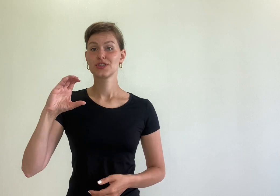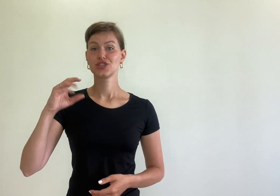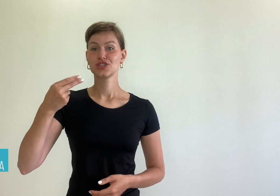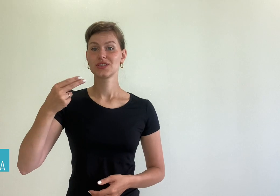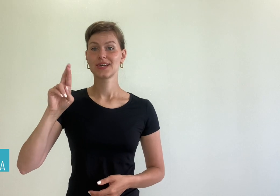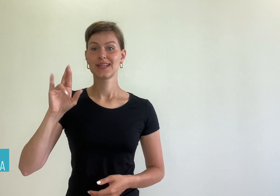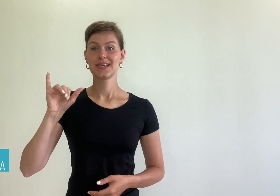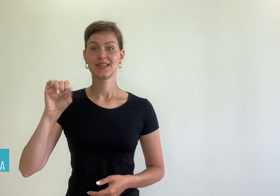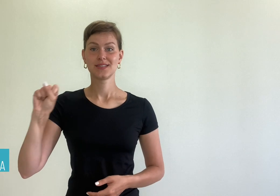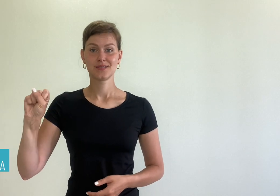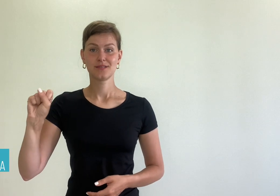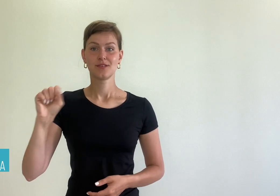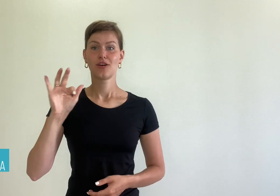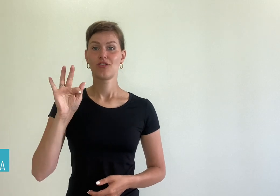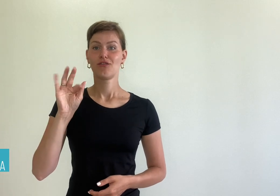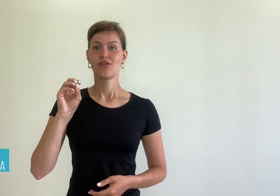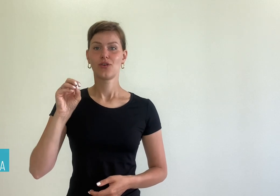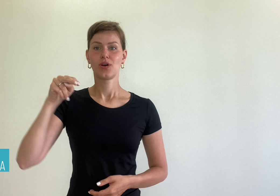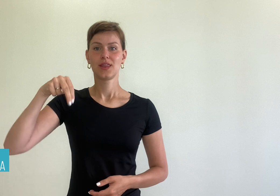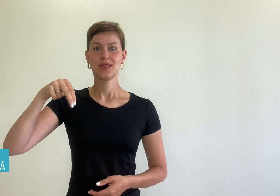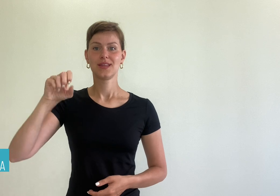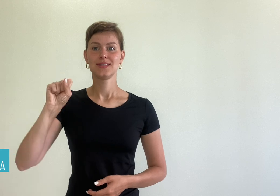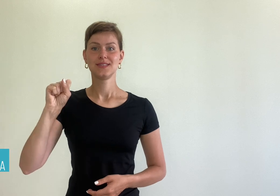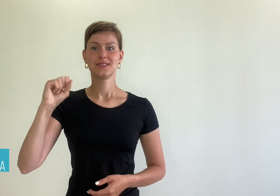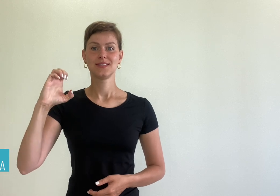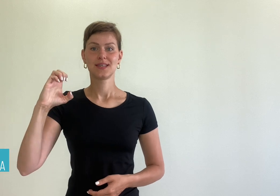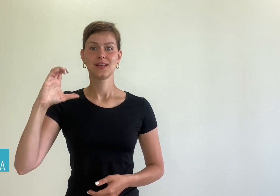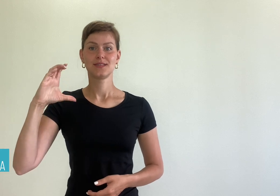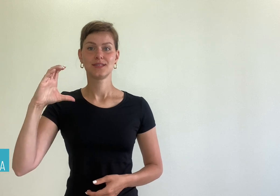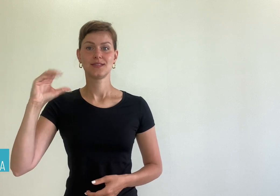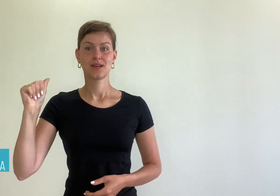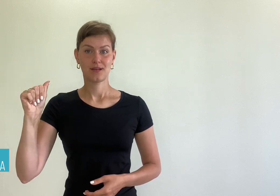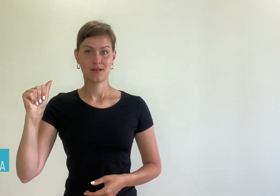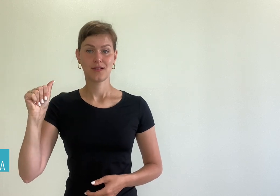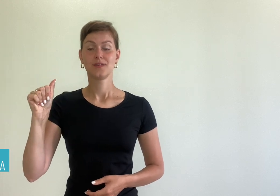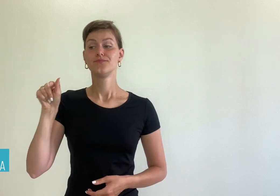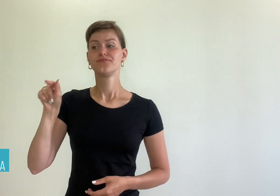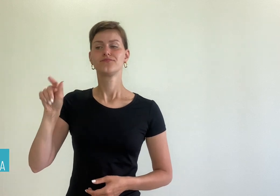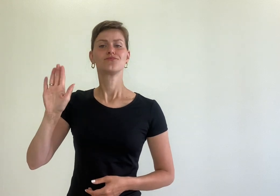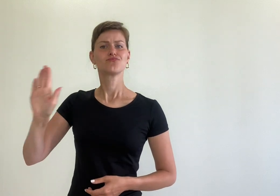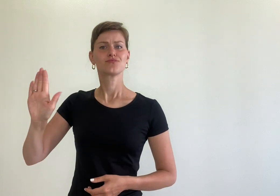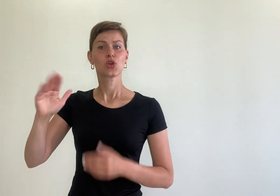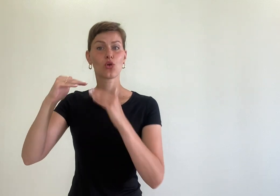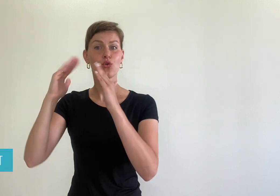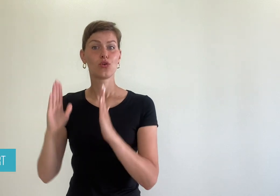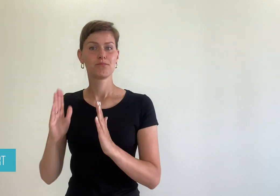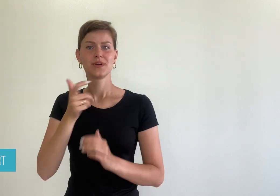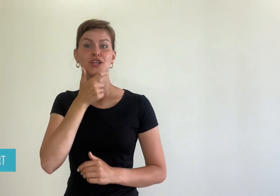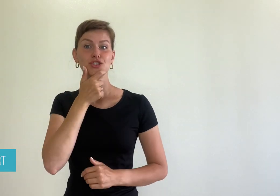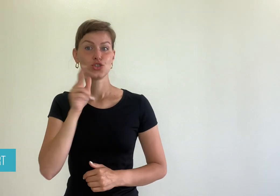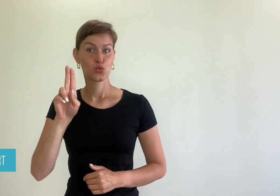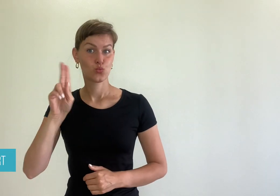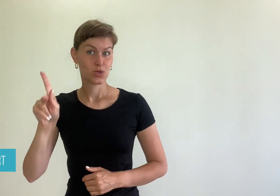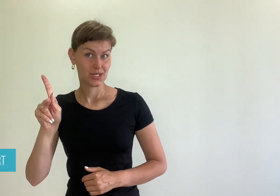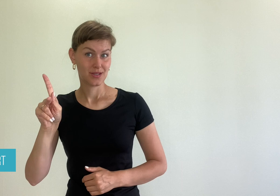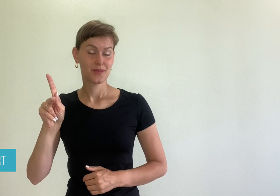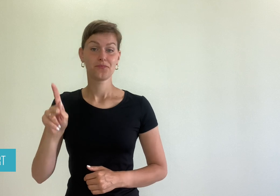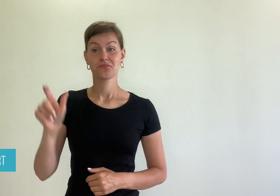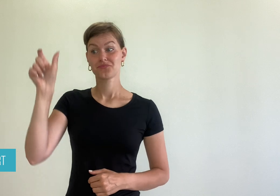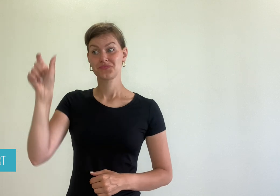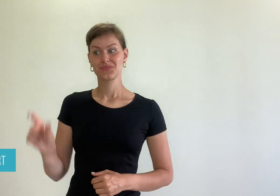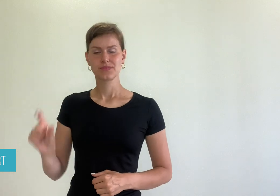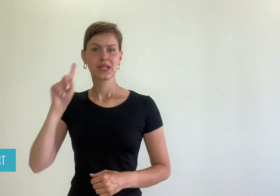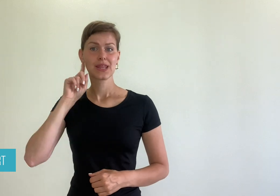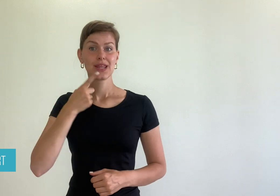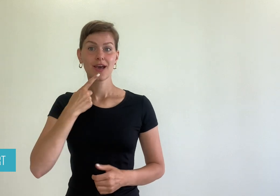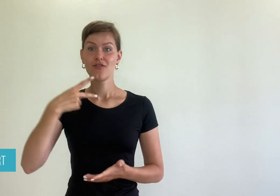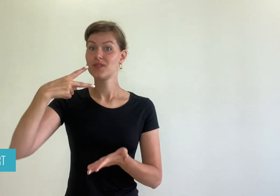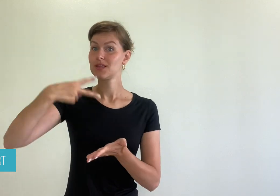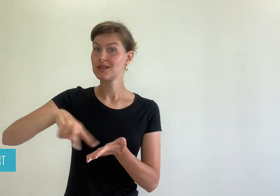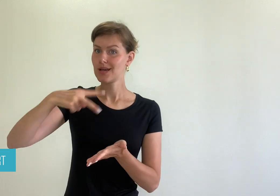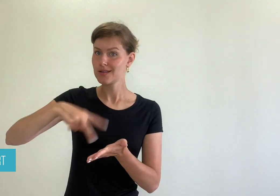Chris Fonseca is from the United Kingdom. He is a Deaf dancer,